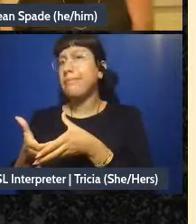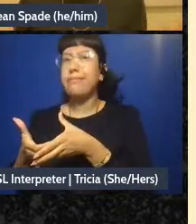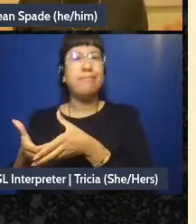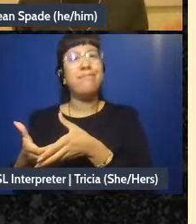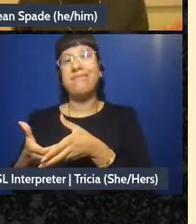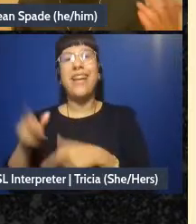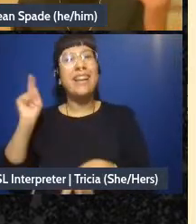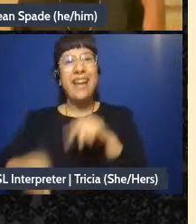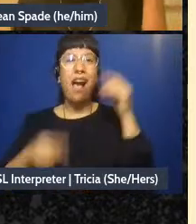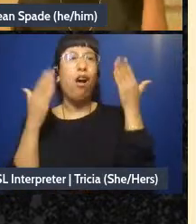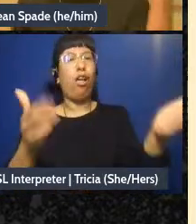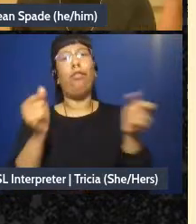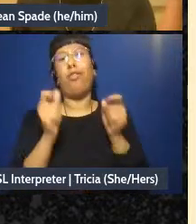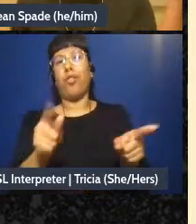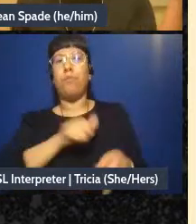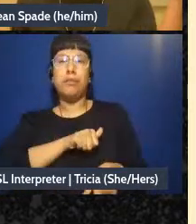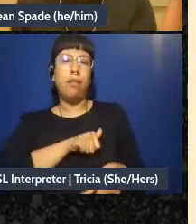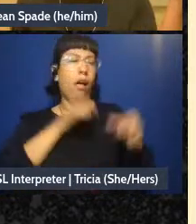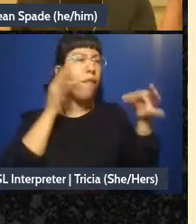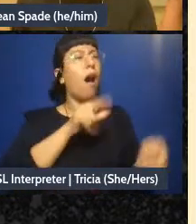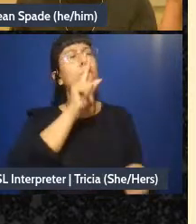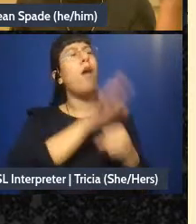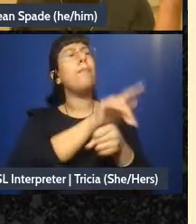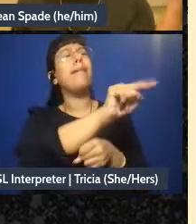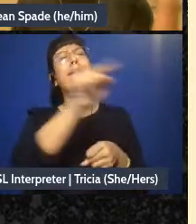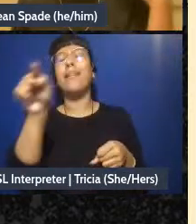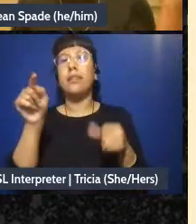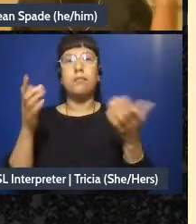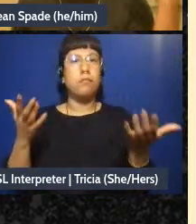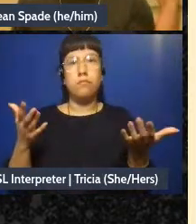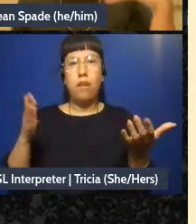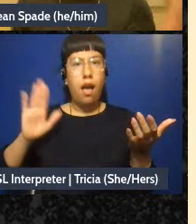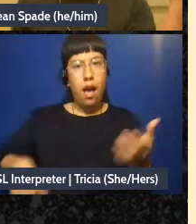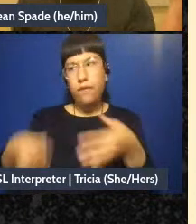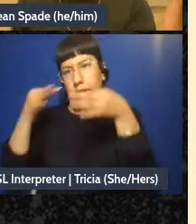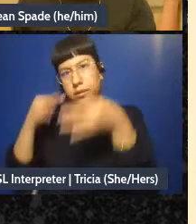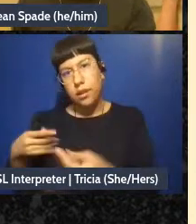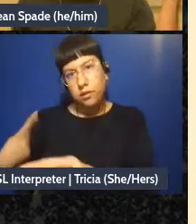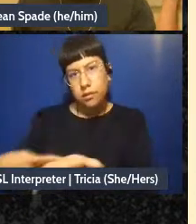do whatever I want and promise things from us that we didn't all decide we had capacity to do.